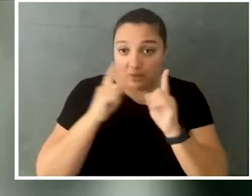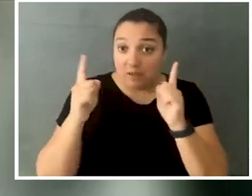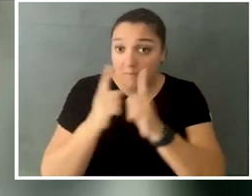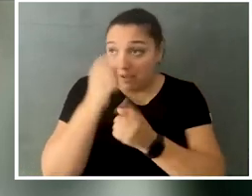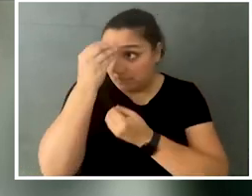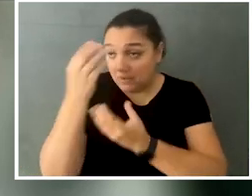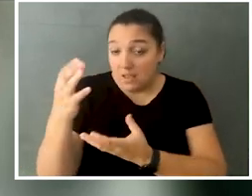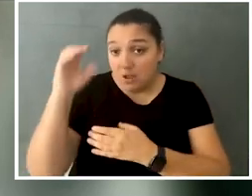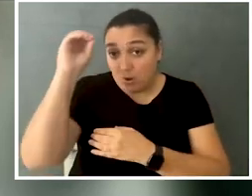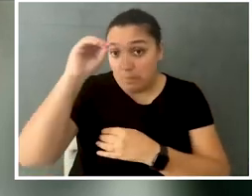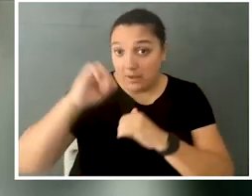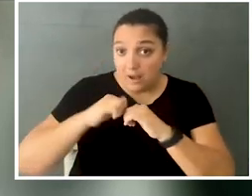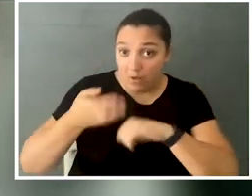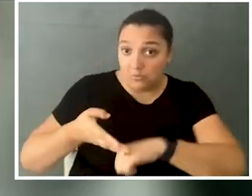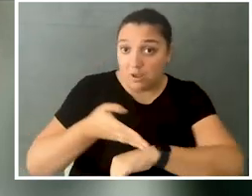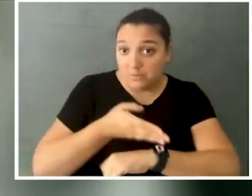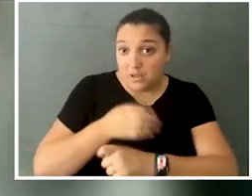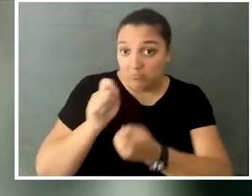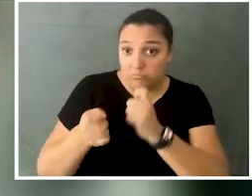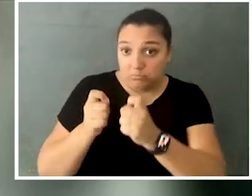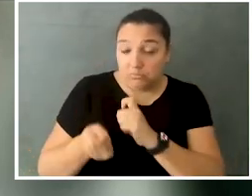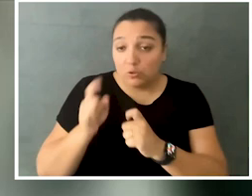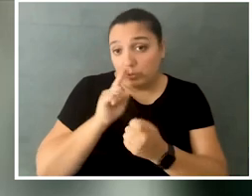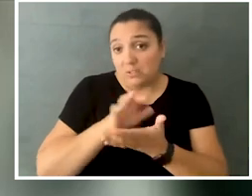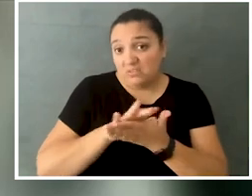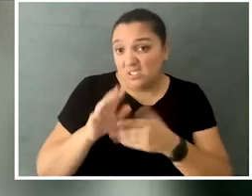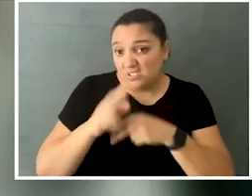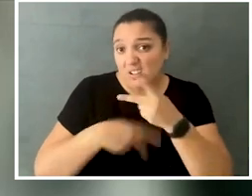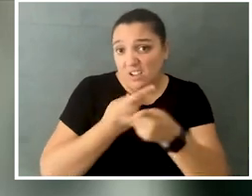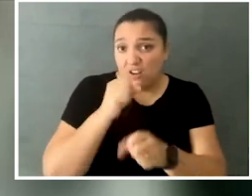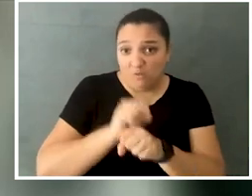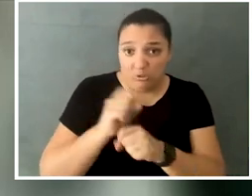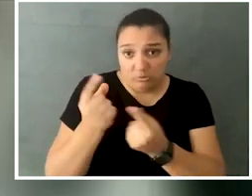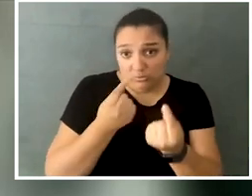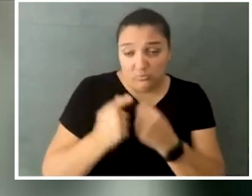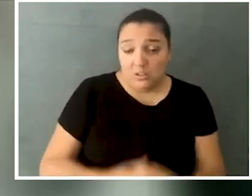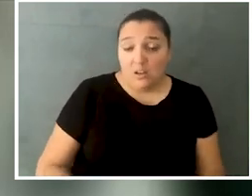to give their opinions on how Section 504 should be updated. So that's the kind of work that we're doing